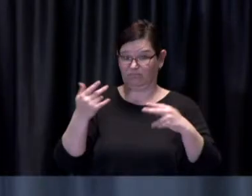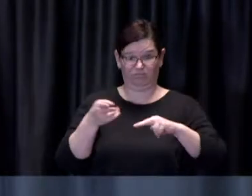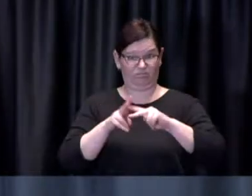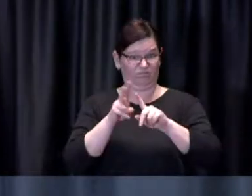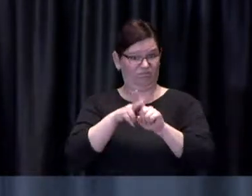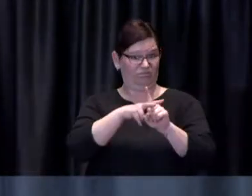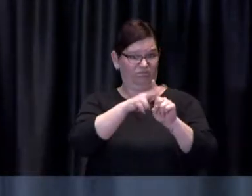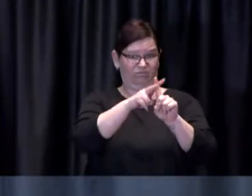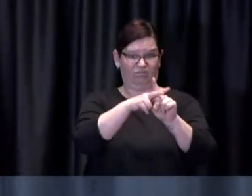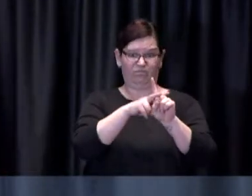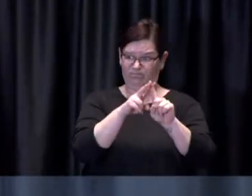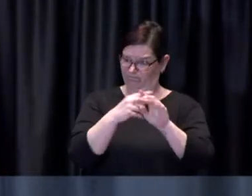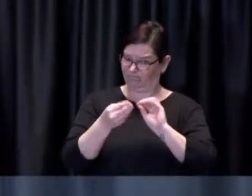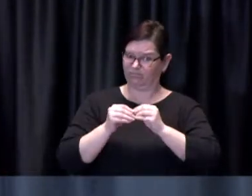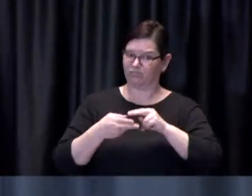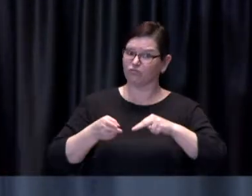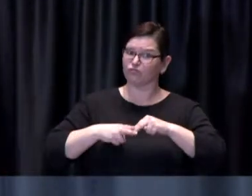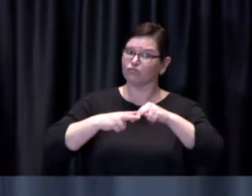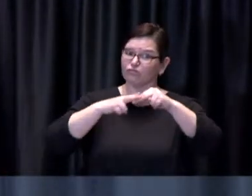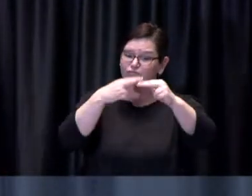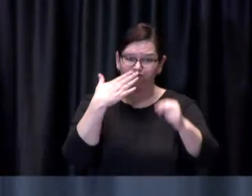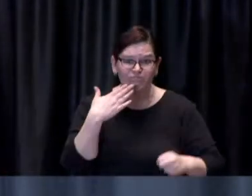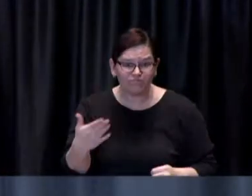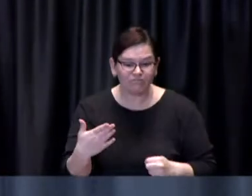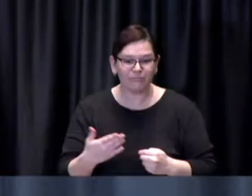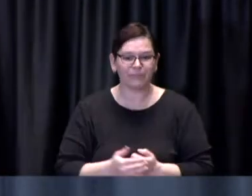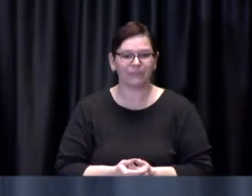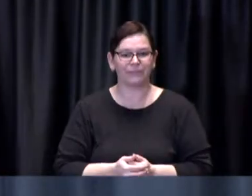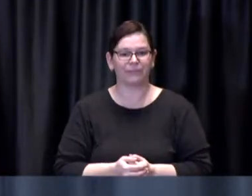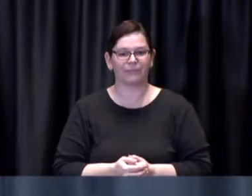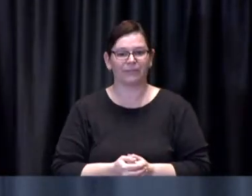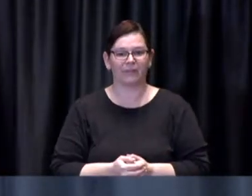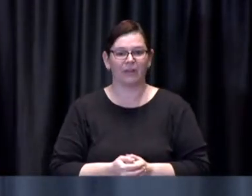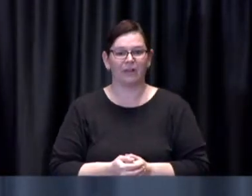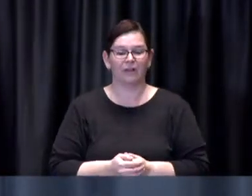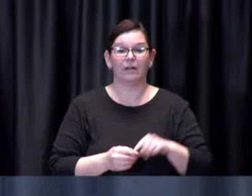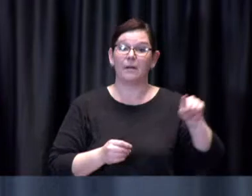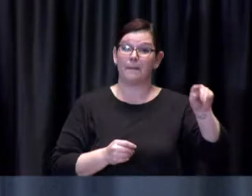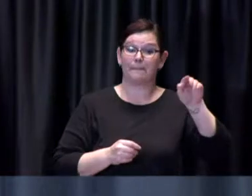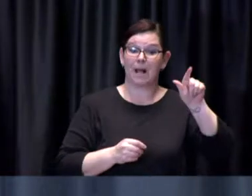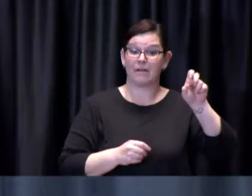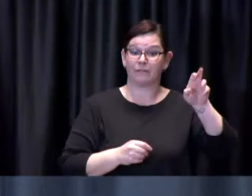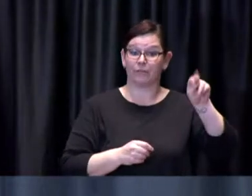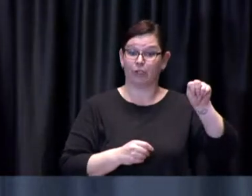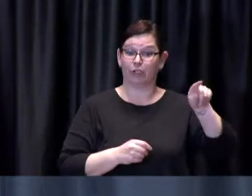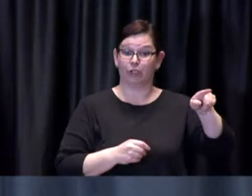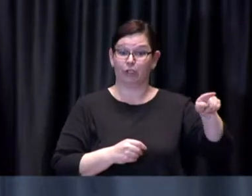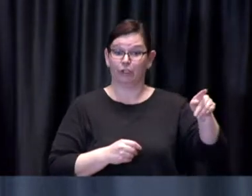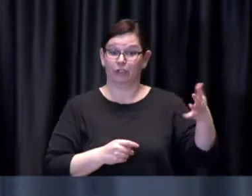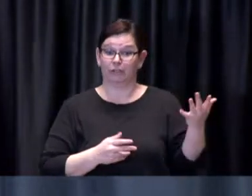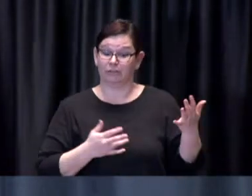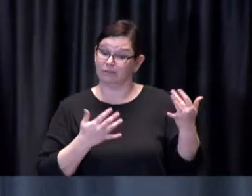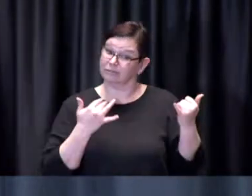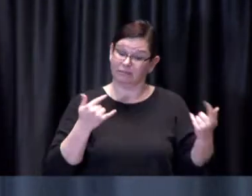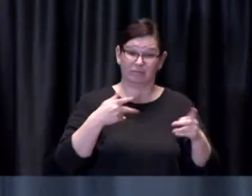As of this morning, the Malvern Community Centre clinic is fully booked from today through April 1st,